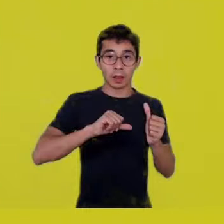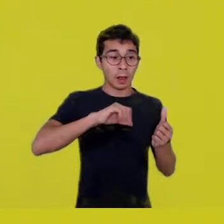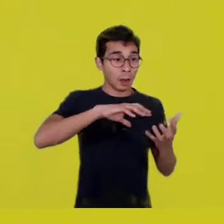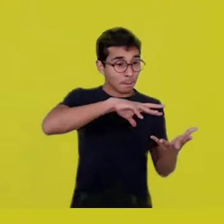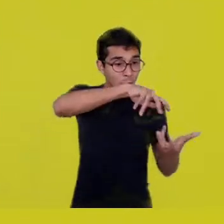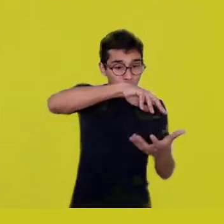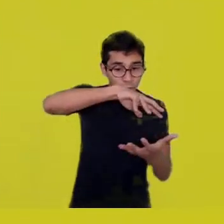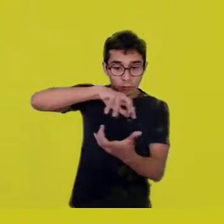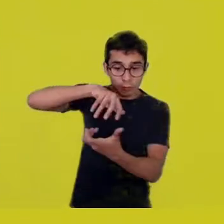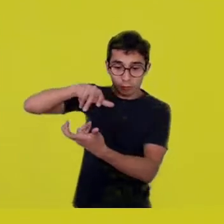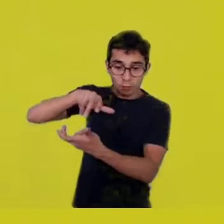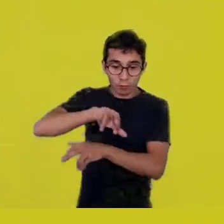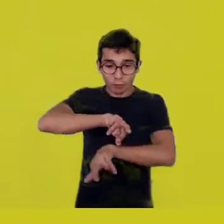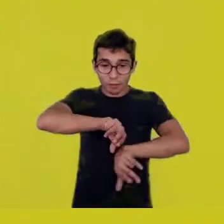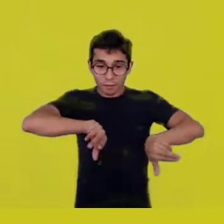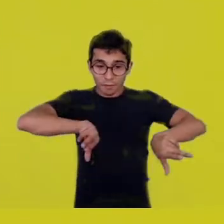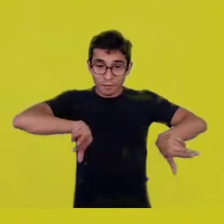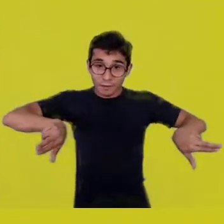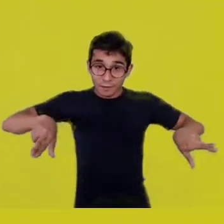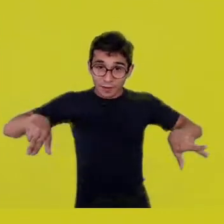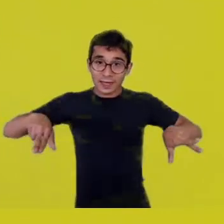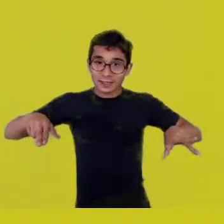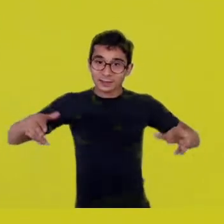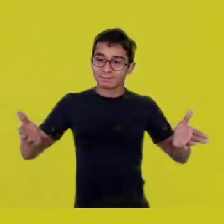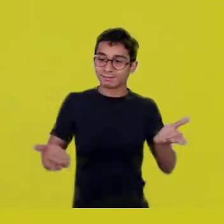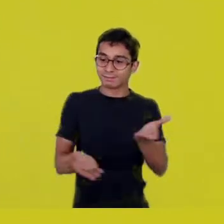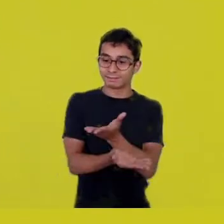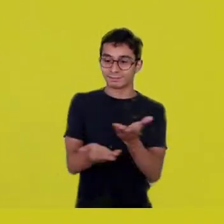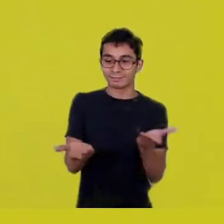That place where we dance with our ancestors,